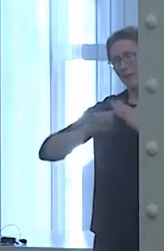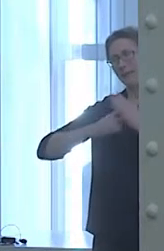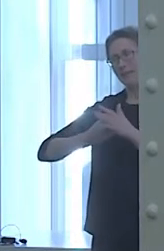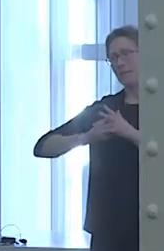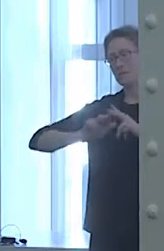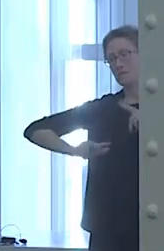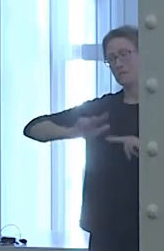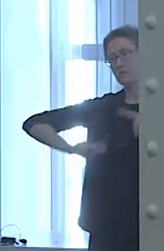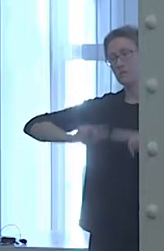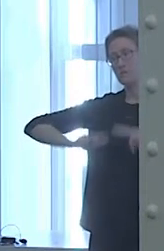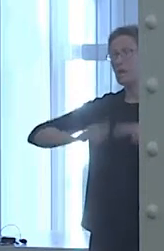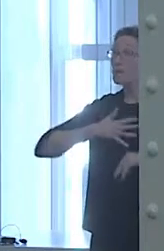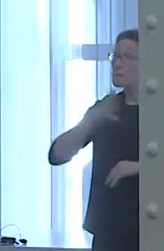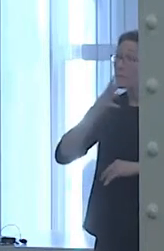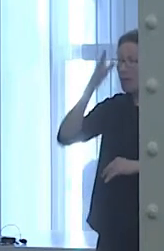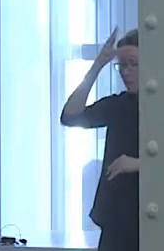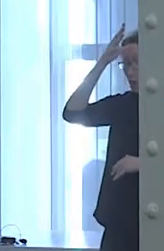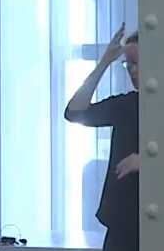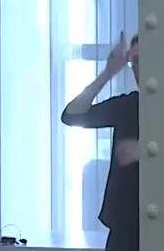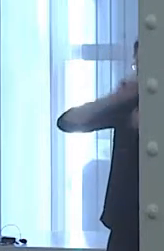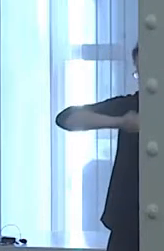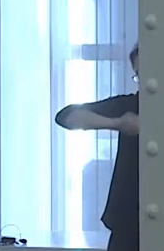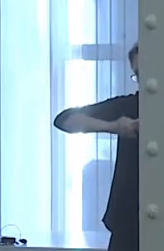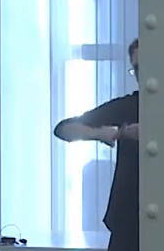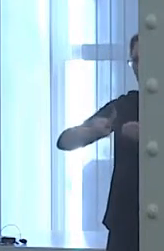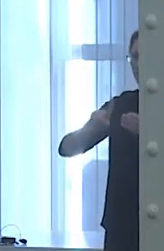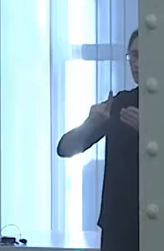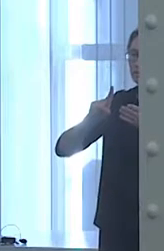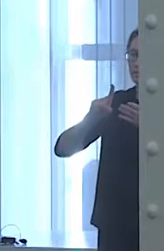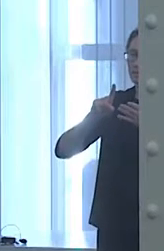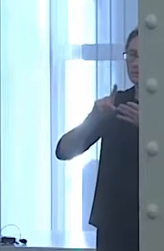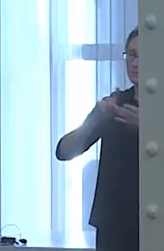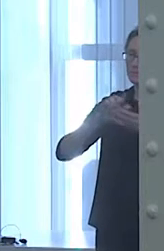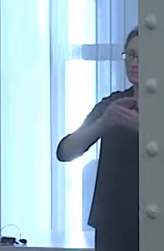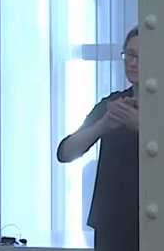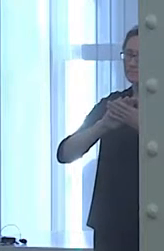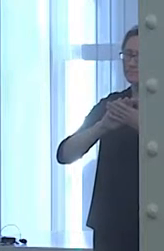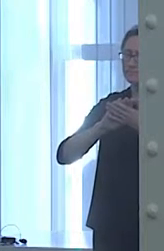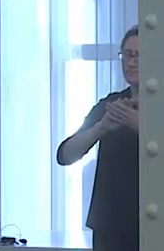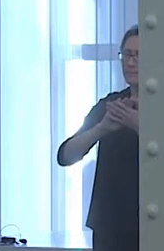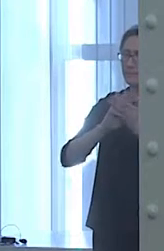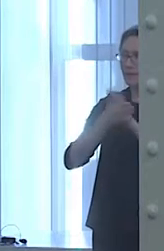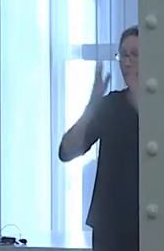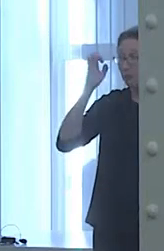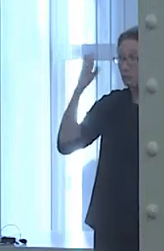educated themselves about bipolar disorder, and they came around. They became my allies.